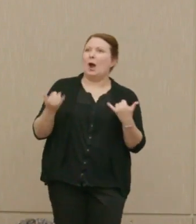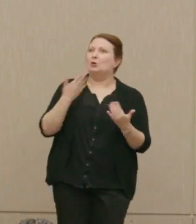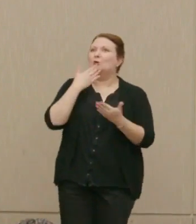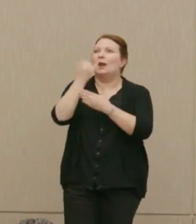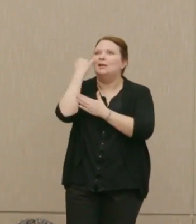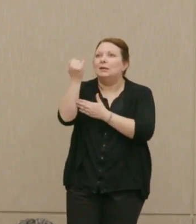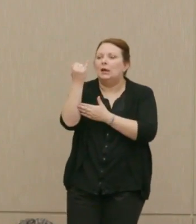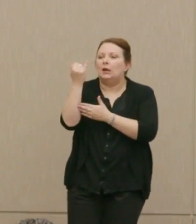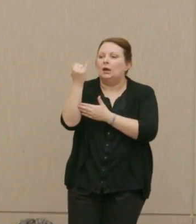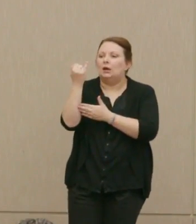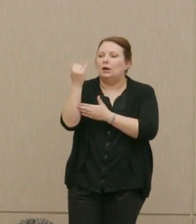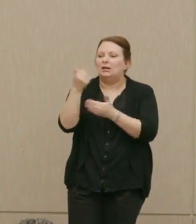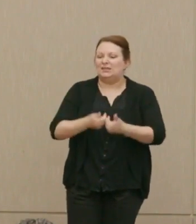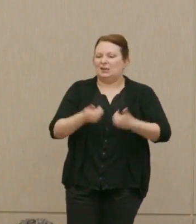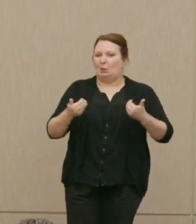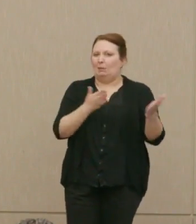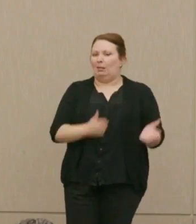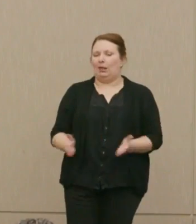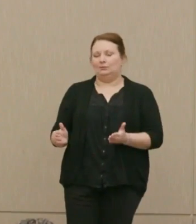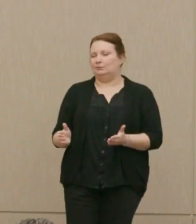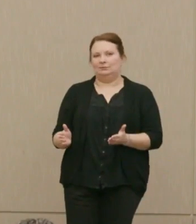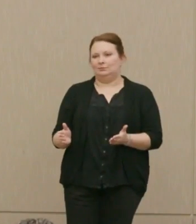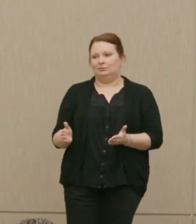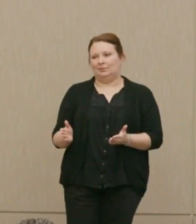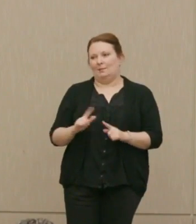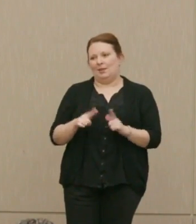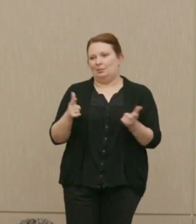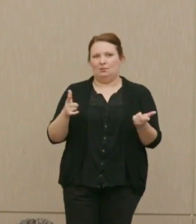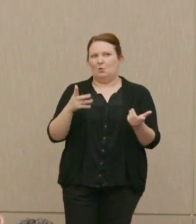Let's have a separate plan that doesn't necessarily hit China.